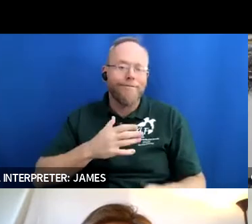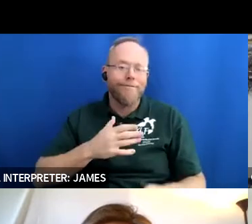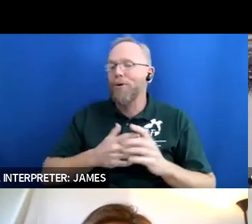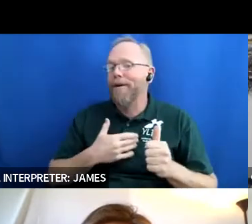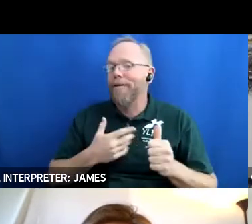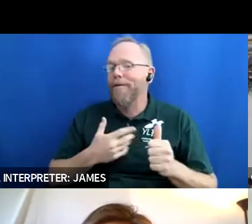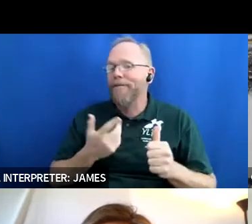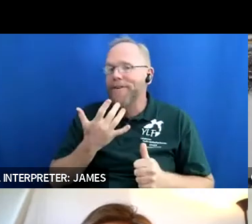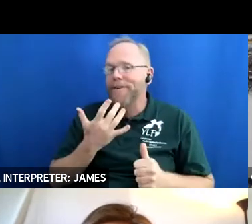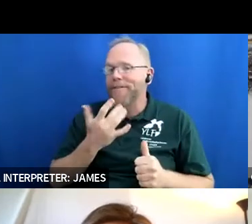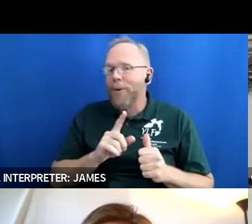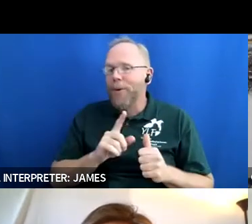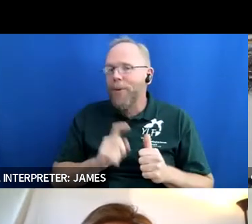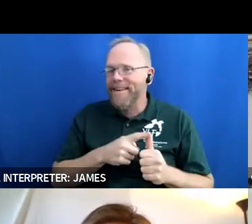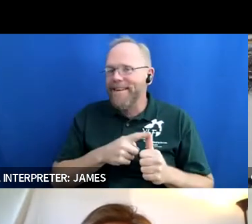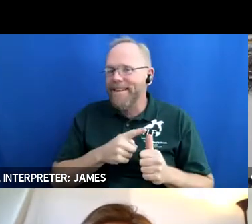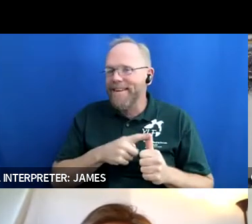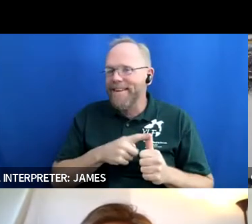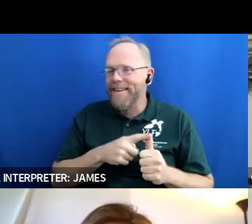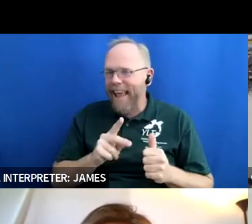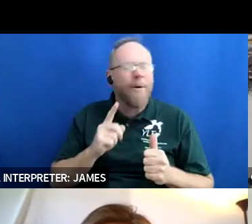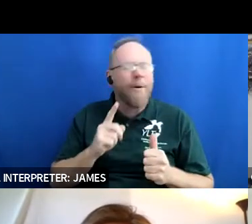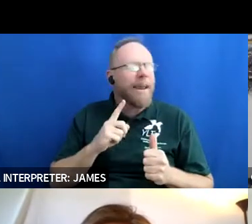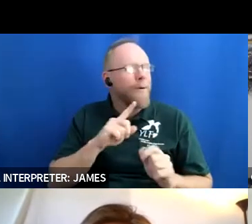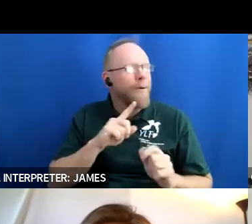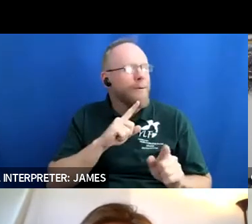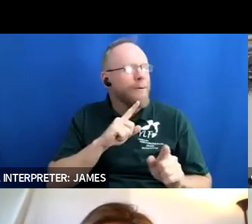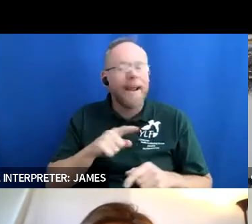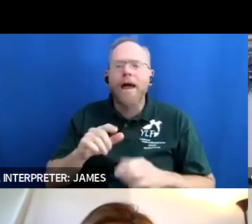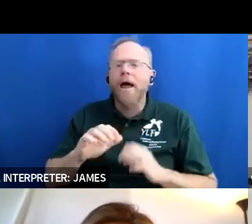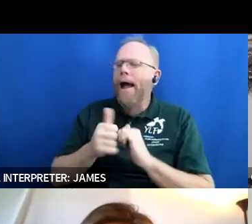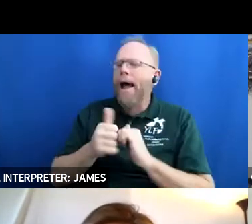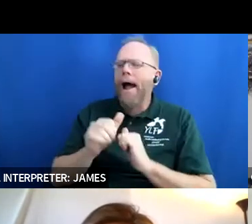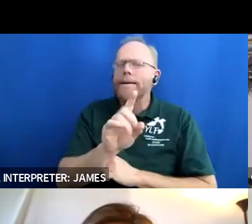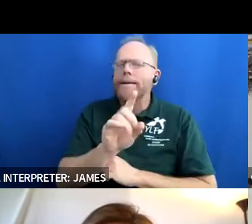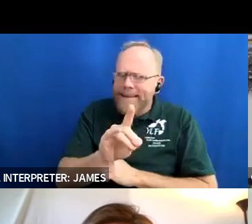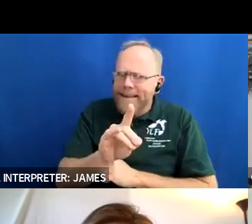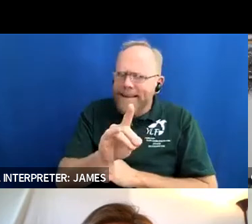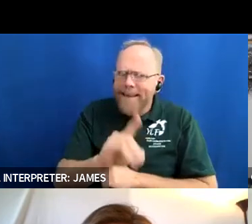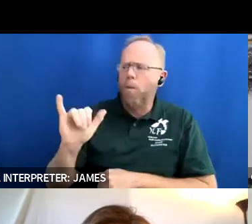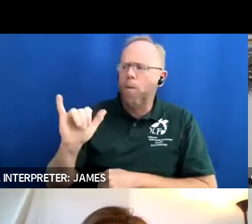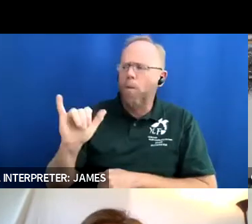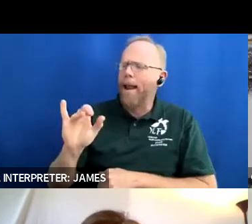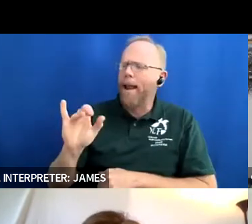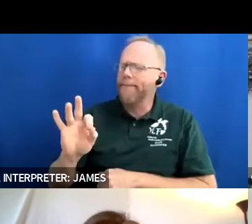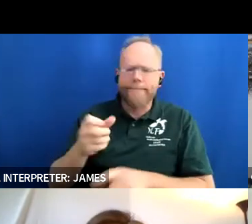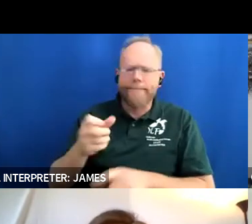you guys answered to this one which is how did ylf impact your life and how has it led to where you